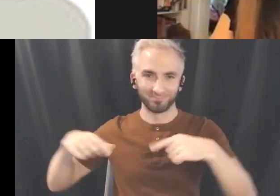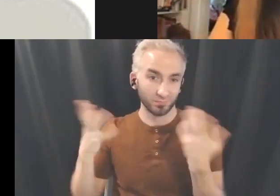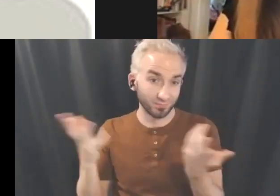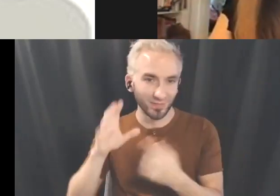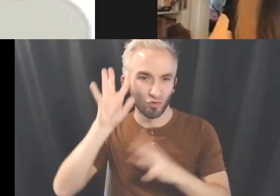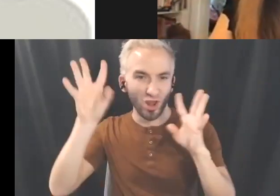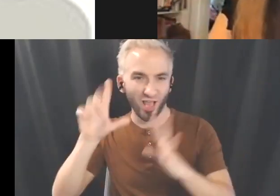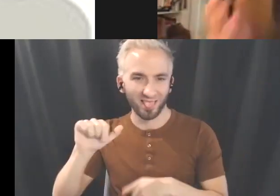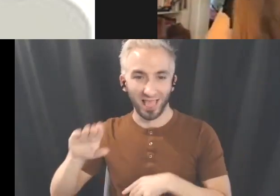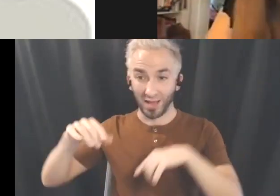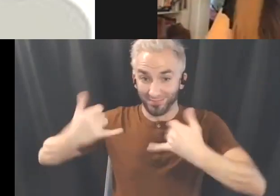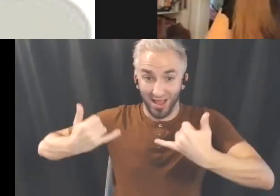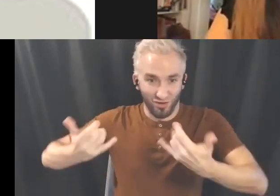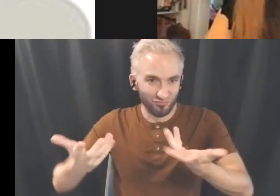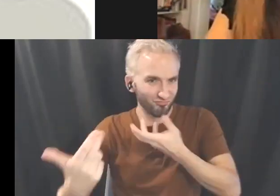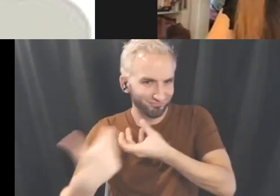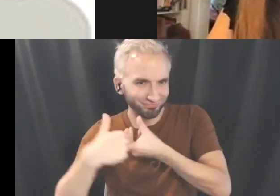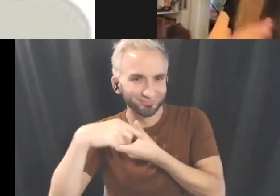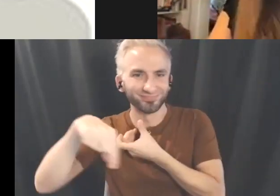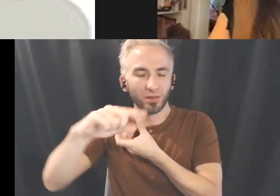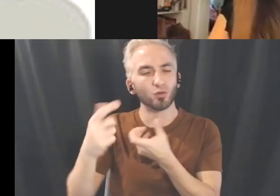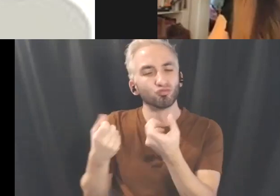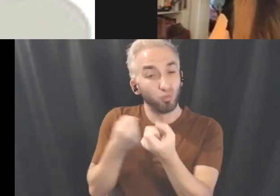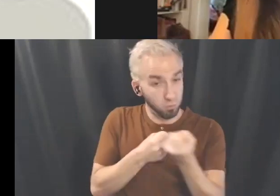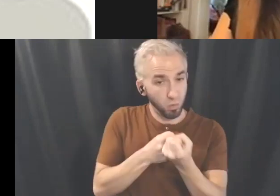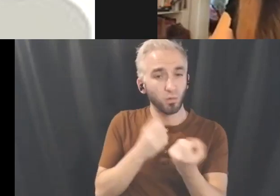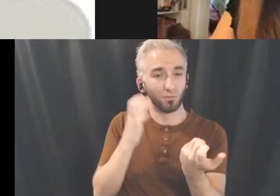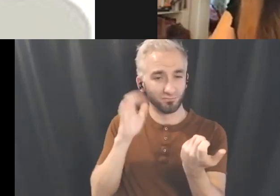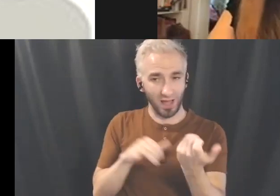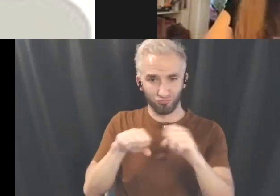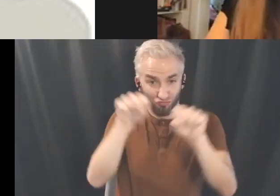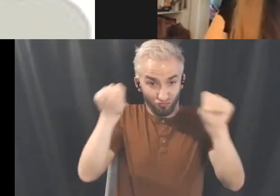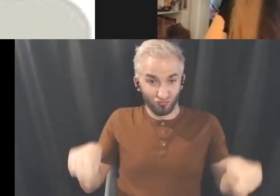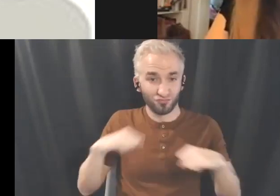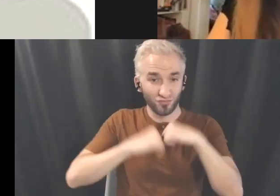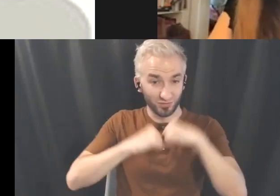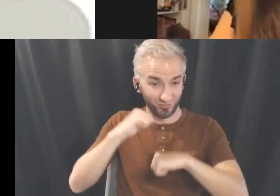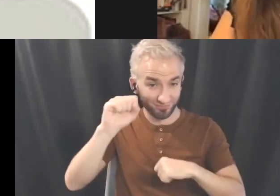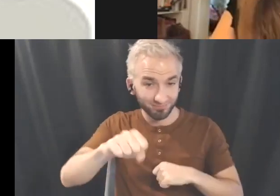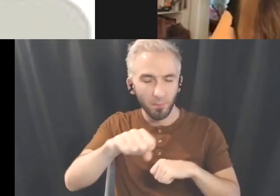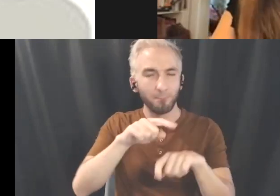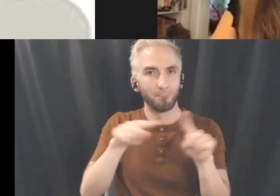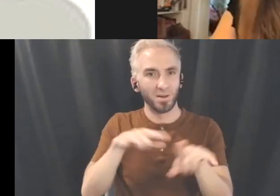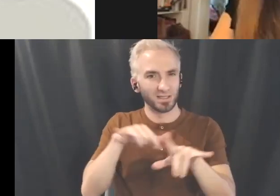is that in addition to supporting the infrastructure, we also want to make sure that now that we're diving into these technologies, now that we're